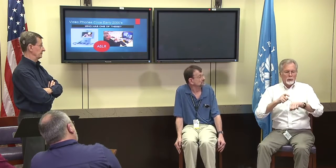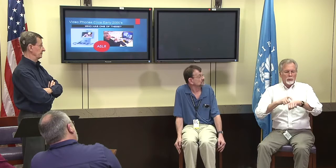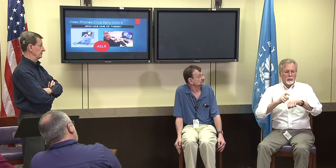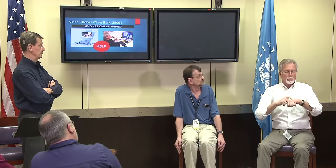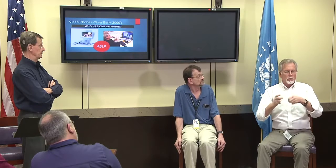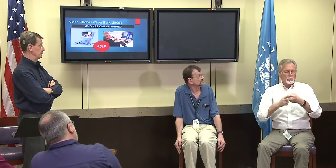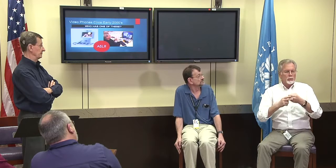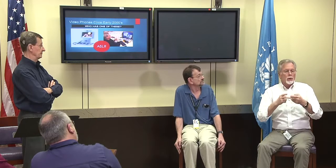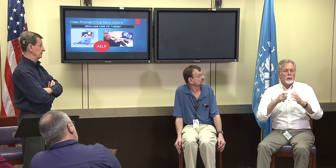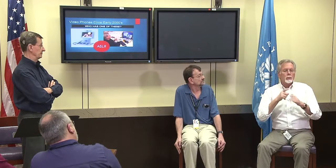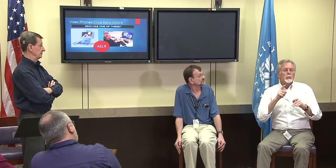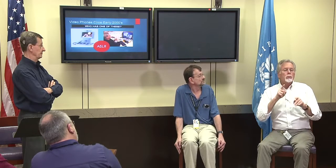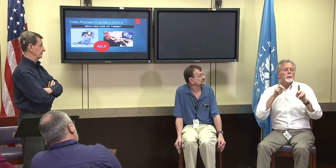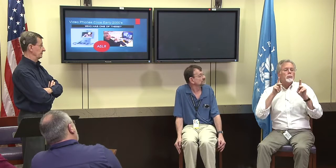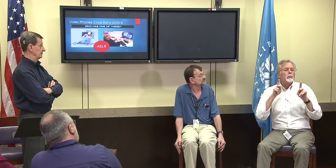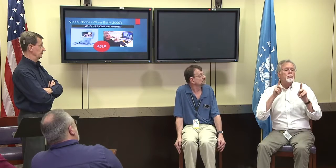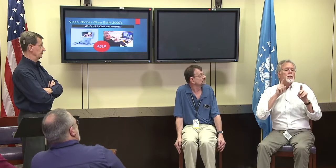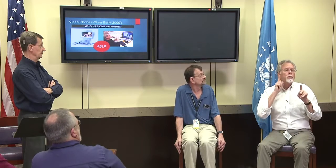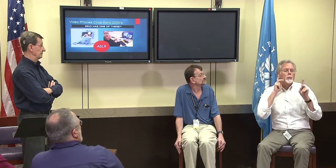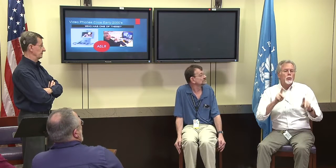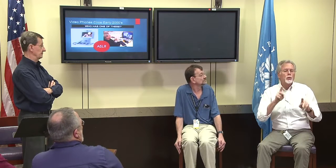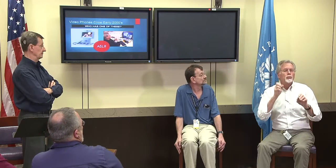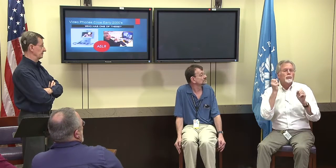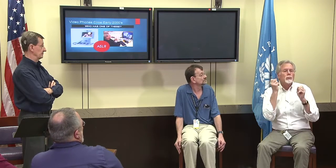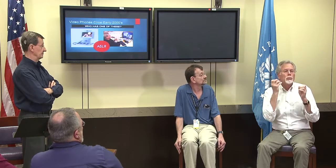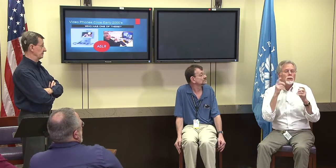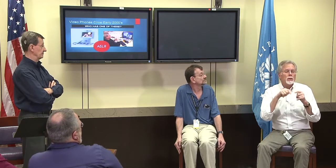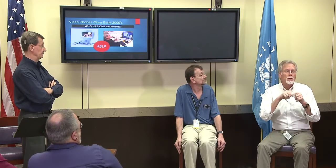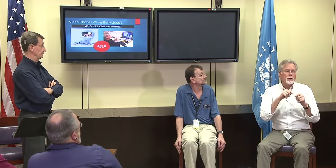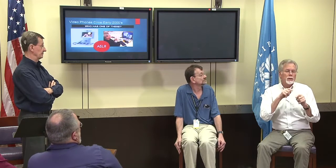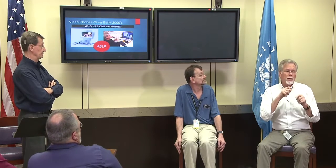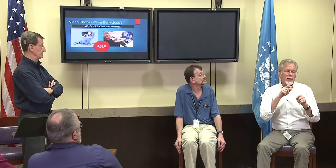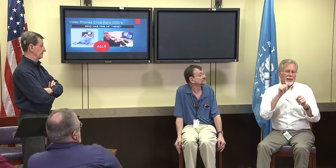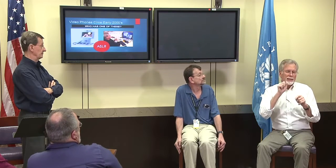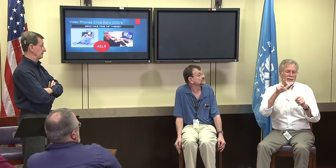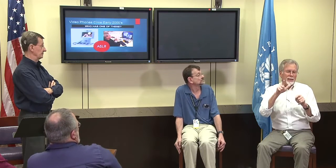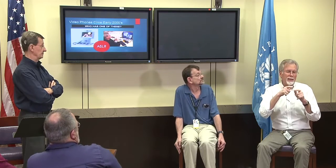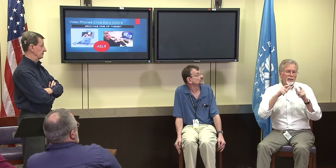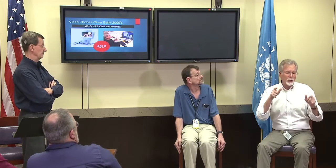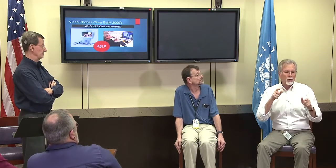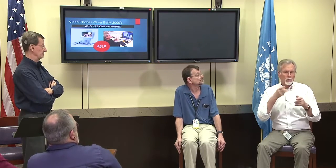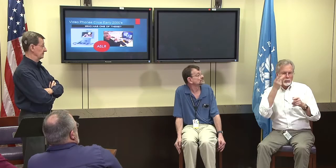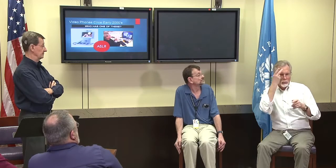It's all coordinated very simply and easily through an interpreter